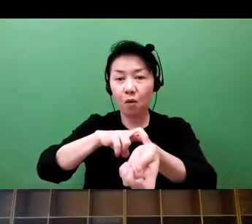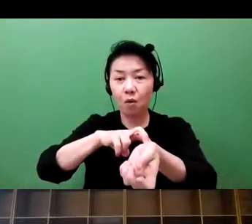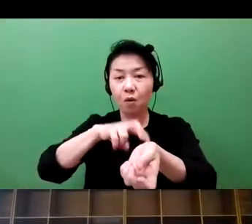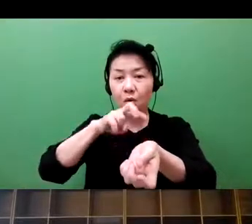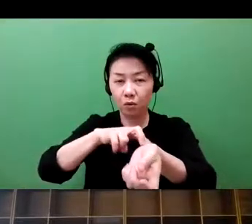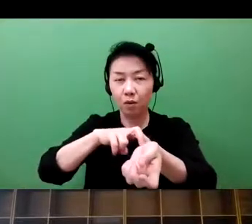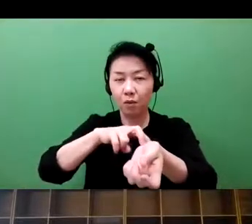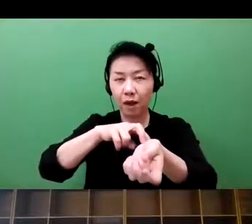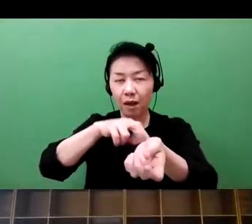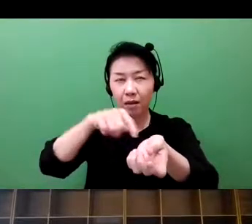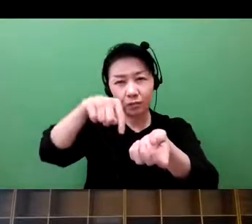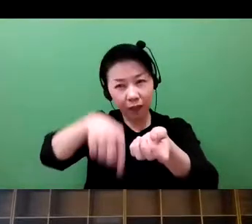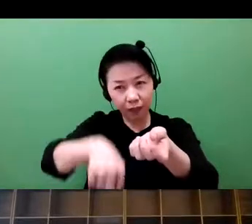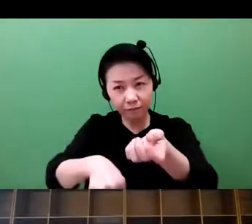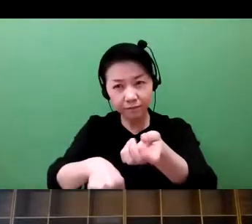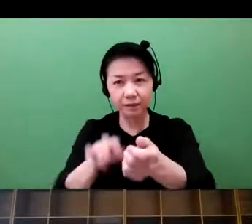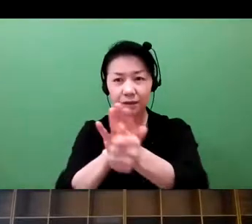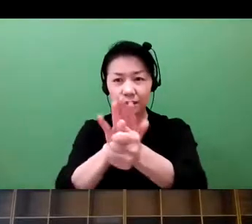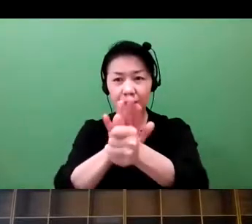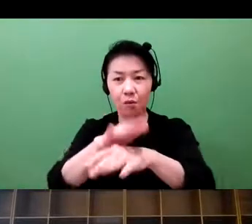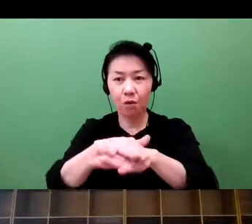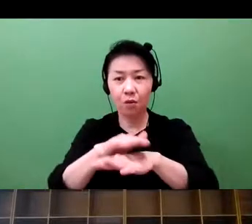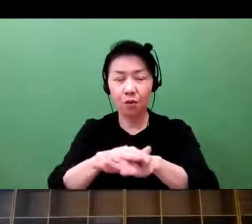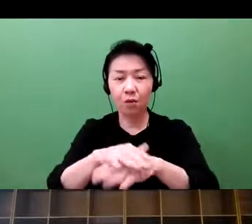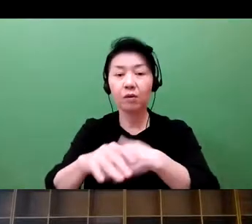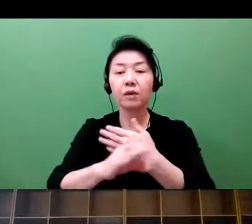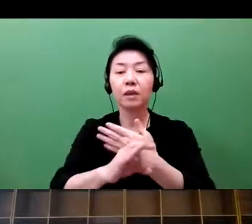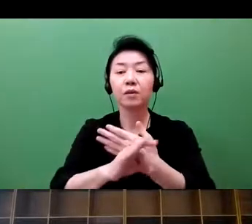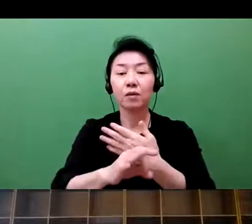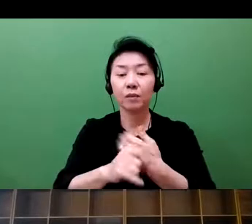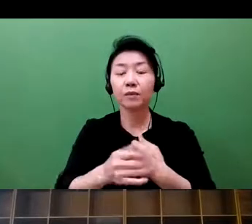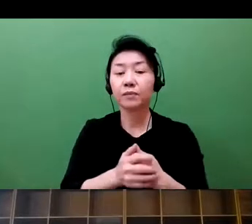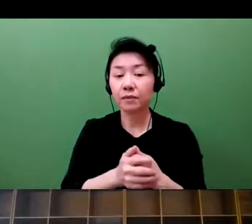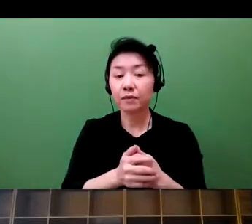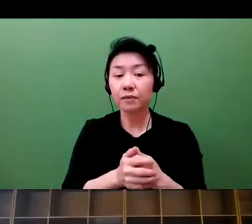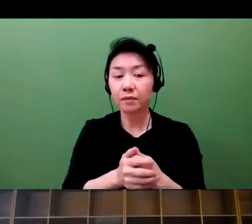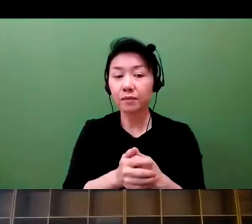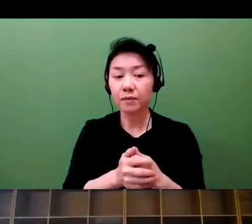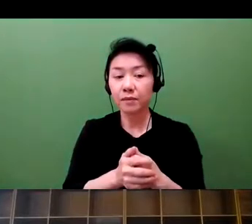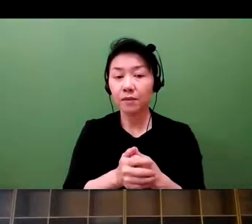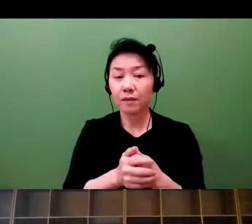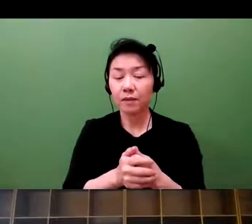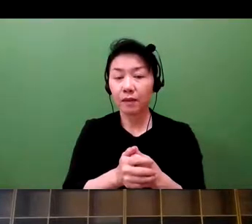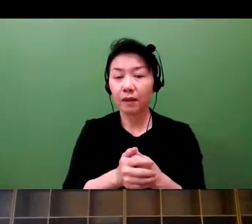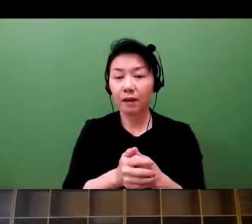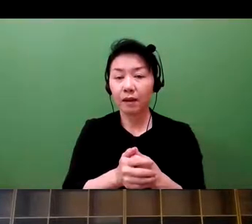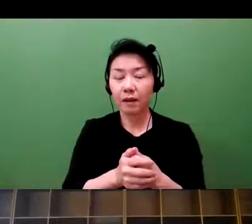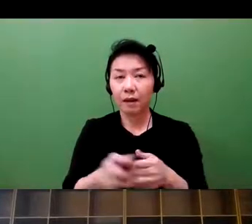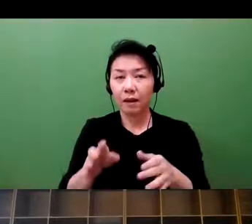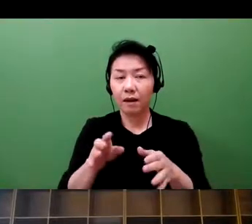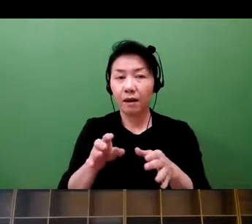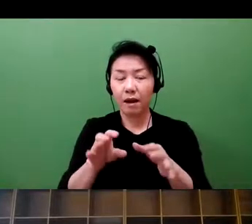of MedPeer, in which we go into more sophisticated levels.